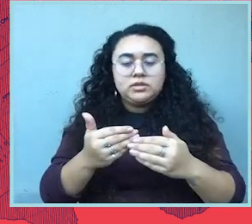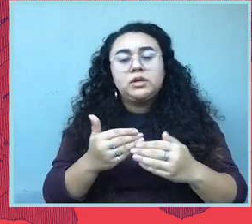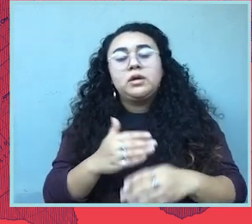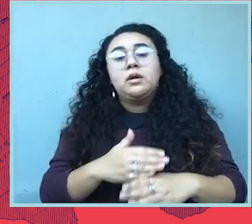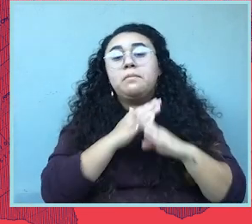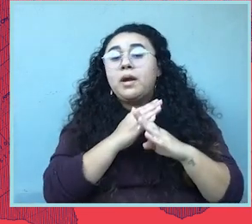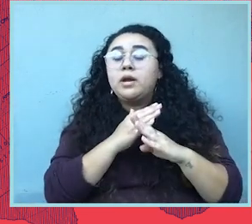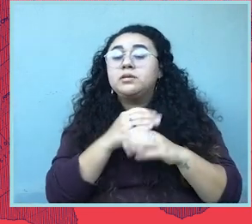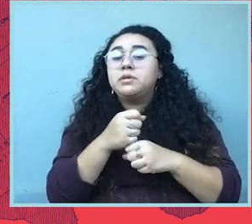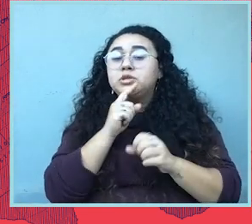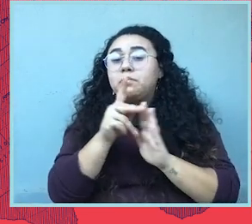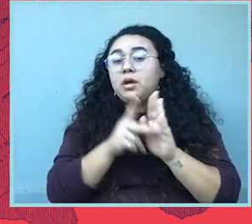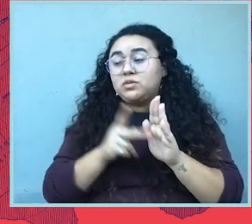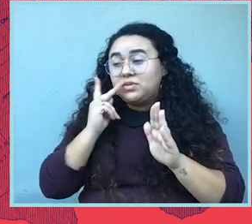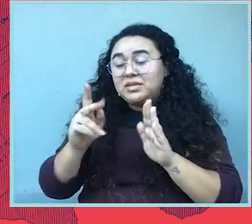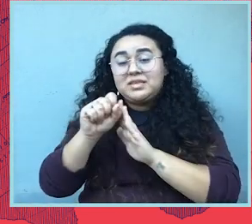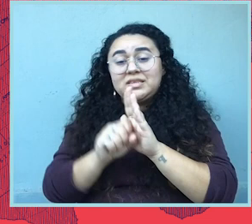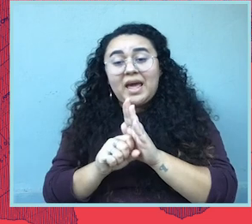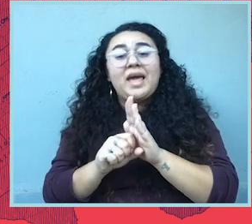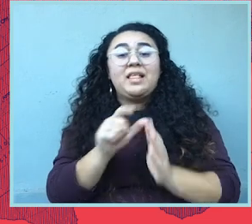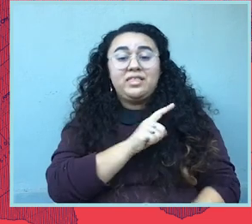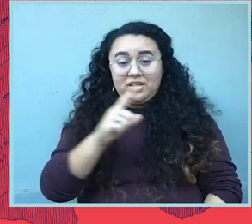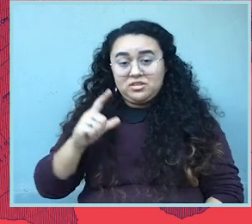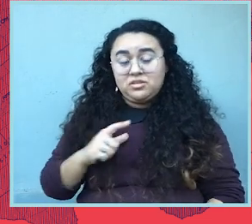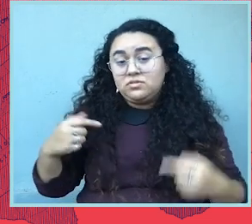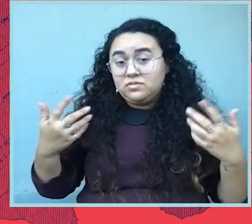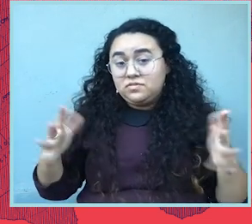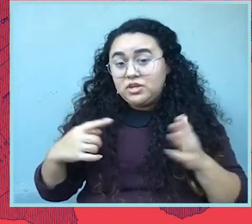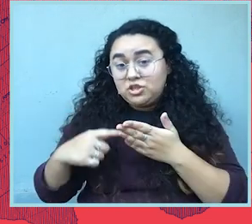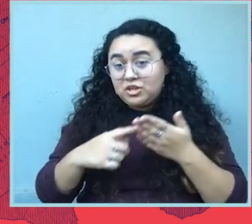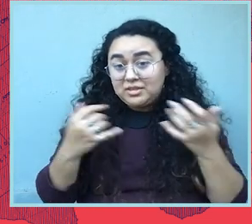that the policies that we see in our state legislatures, the ones we've talked about